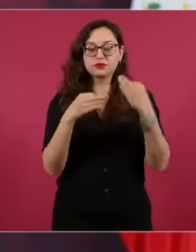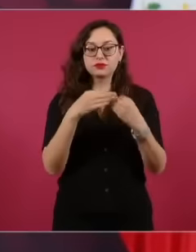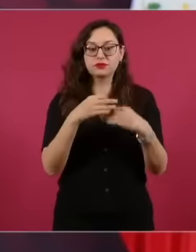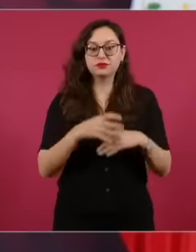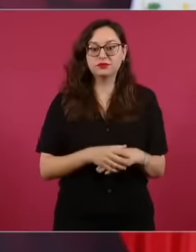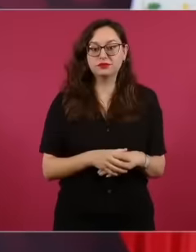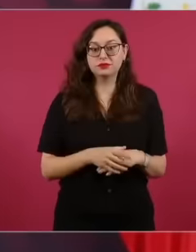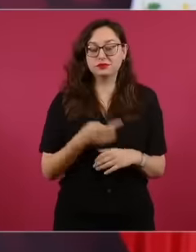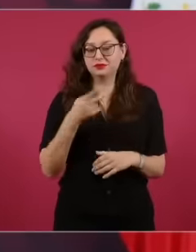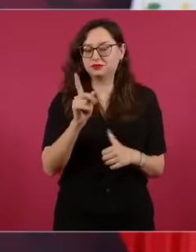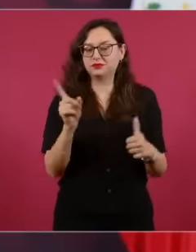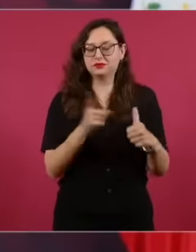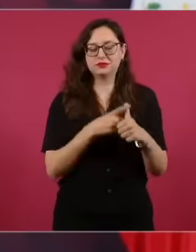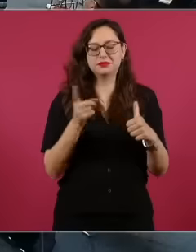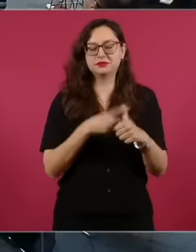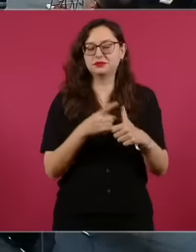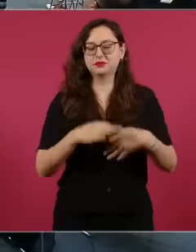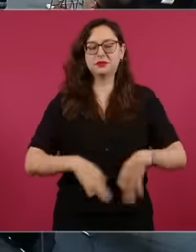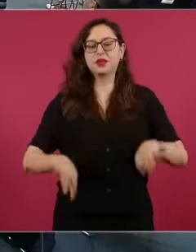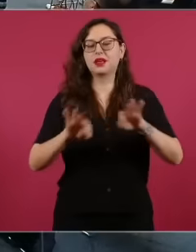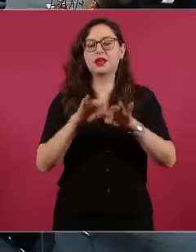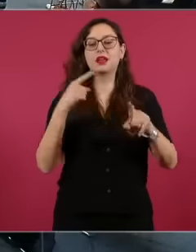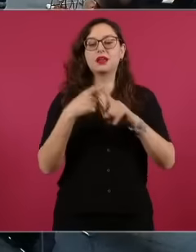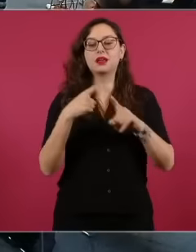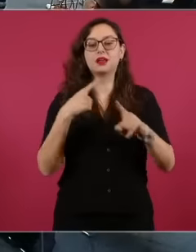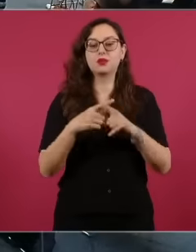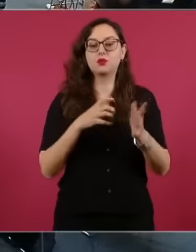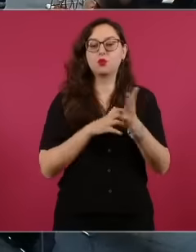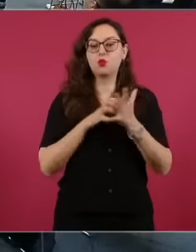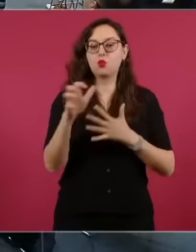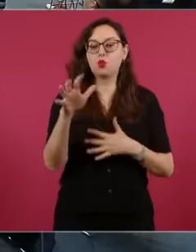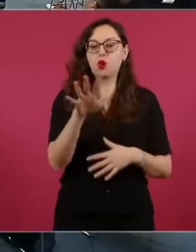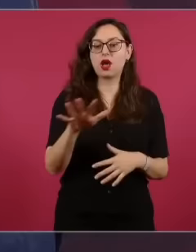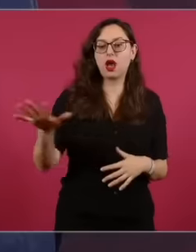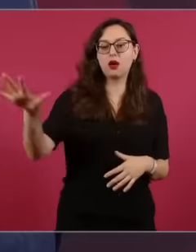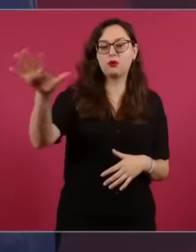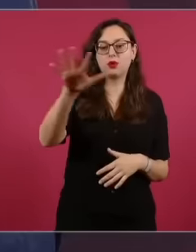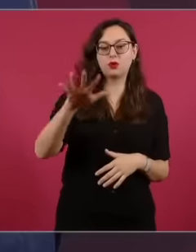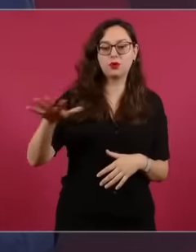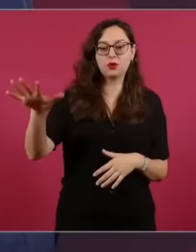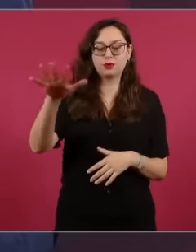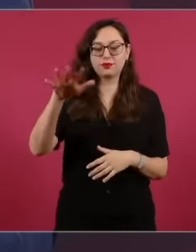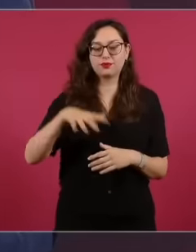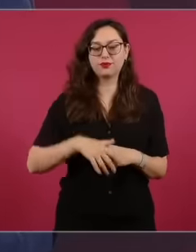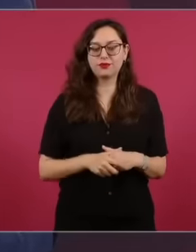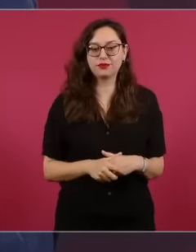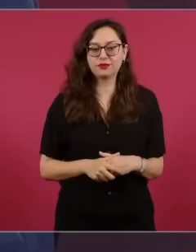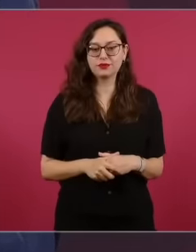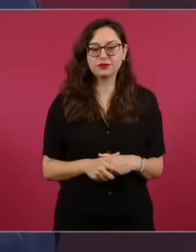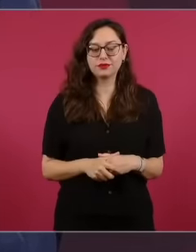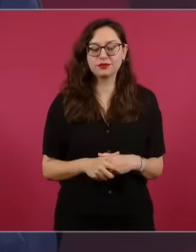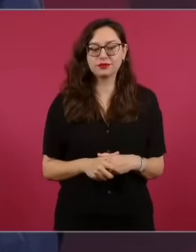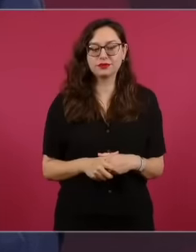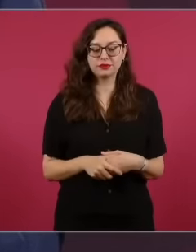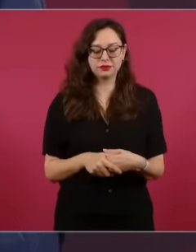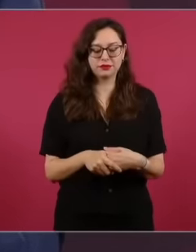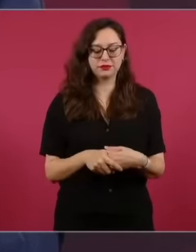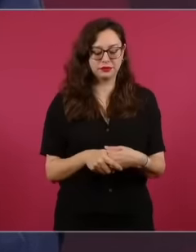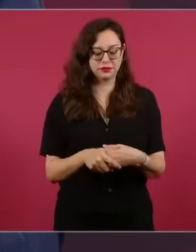people because how